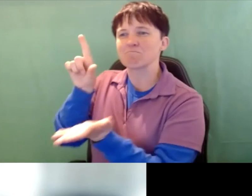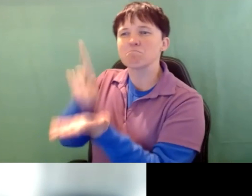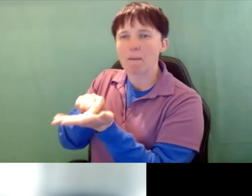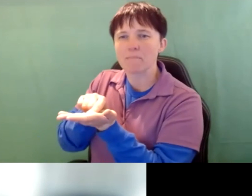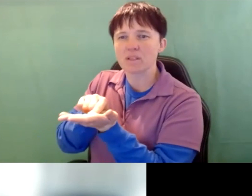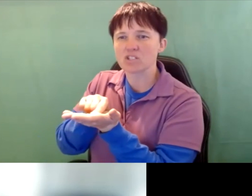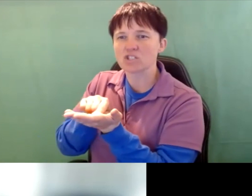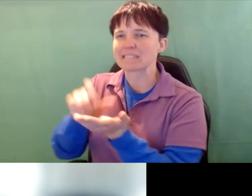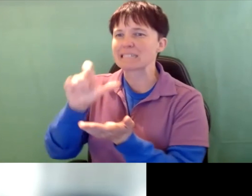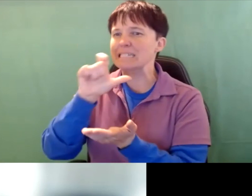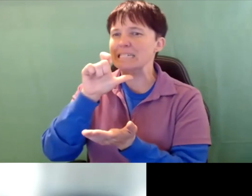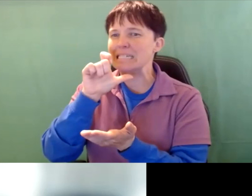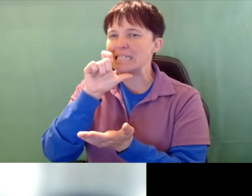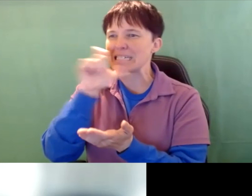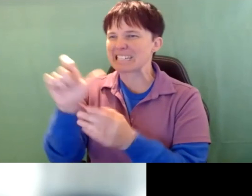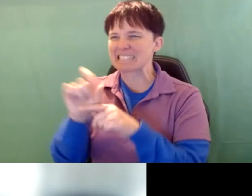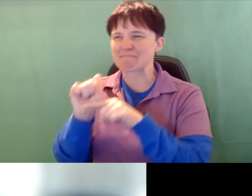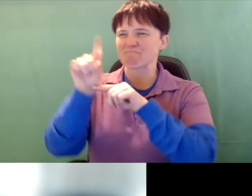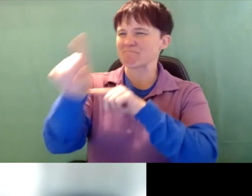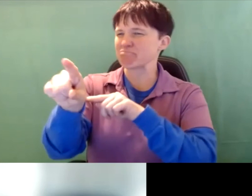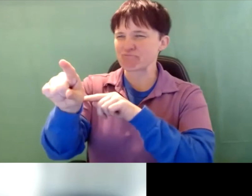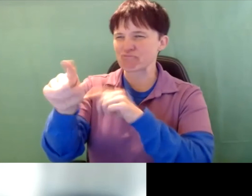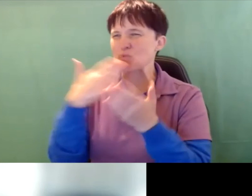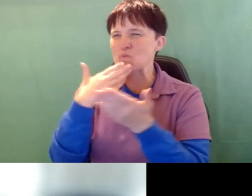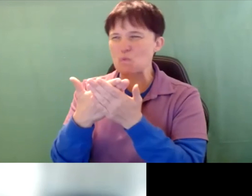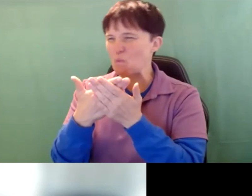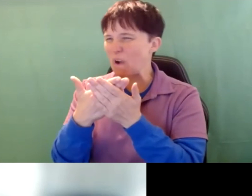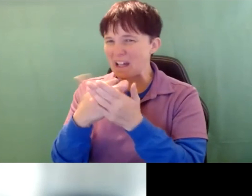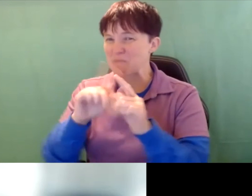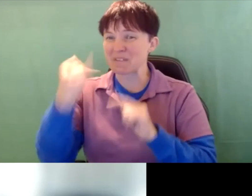published it doesn't come across very well electronically. But if you need that, and don't want to purchase